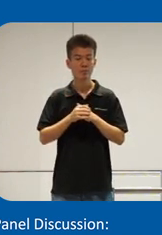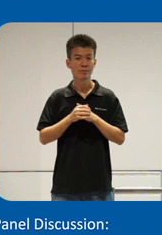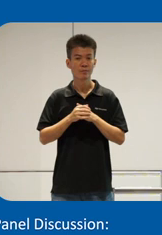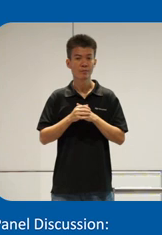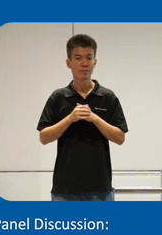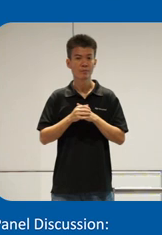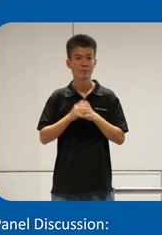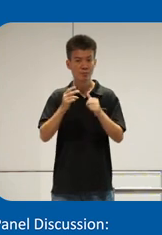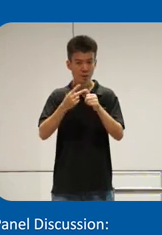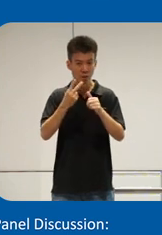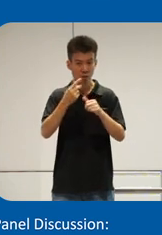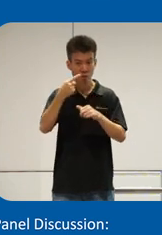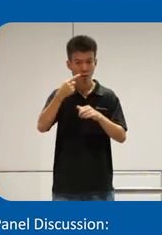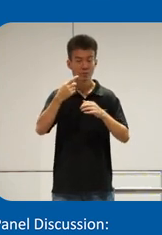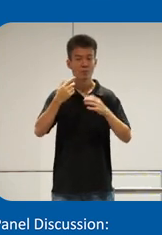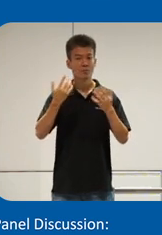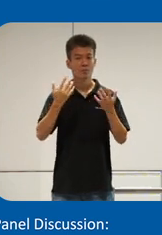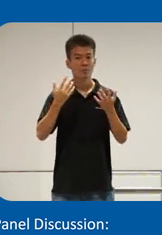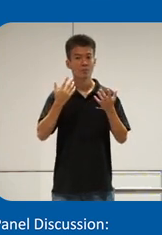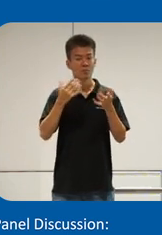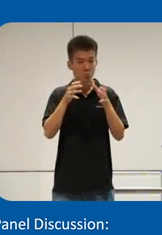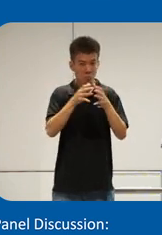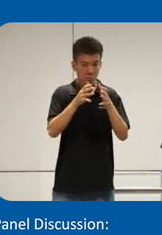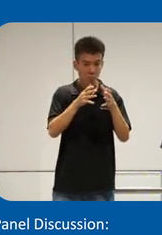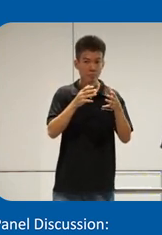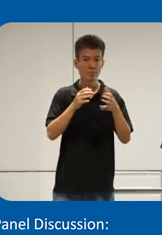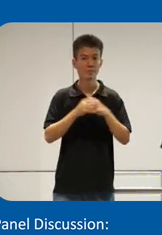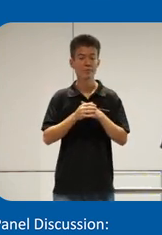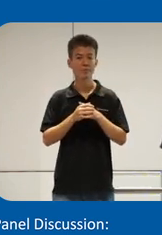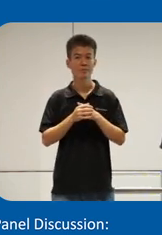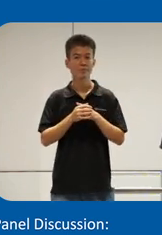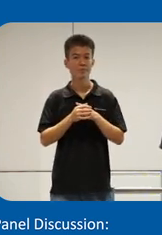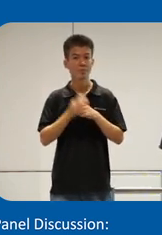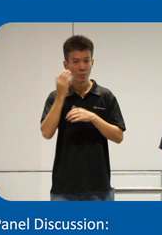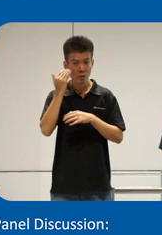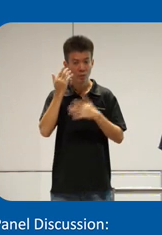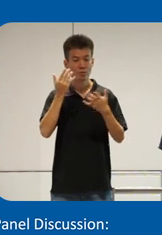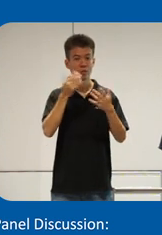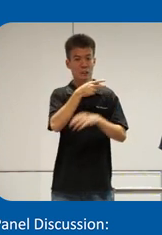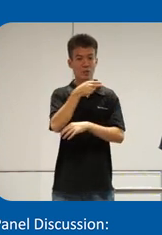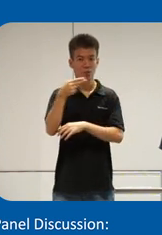and the second one is how minority is minority because in Indonesia according to the statistic